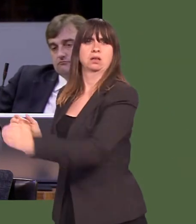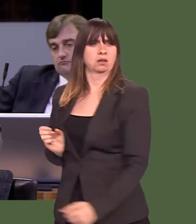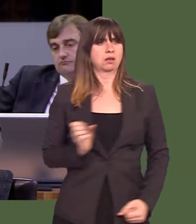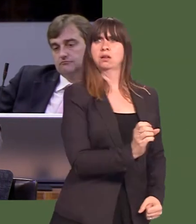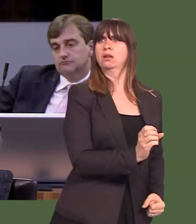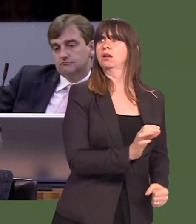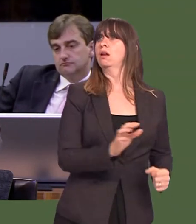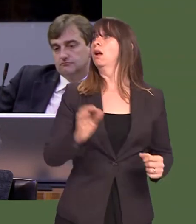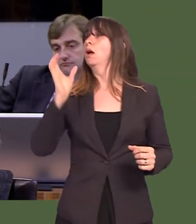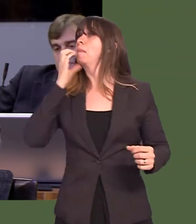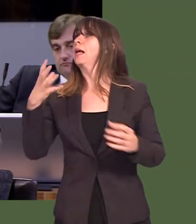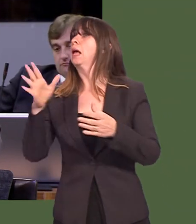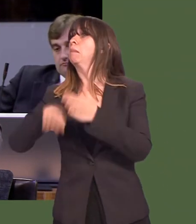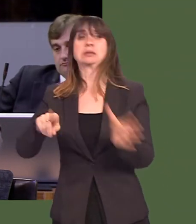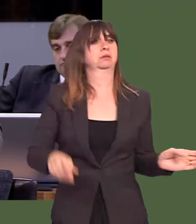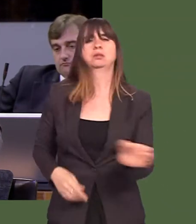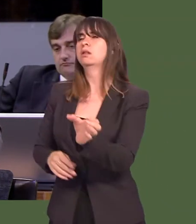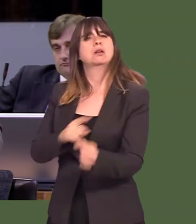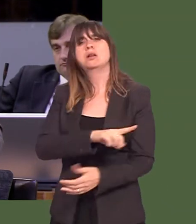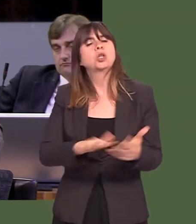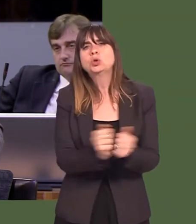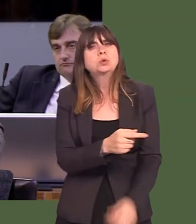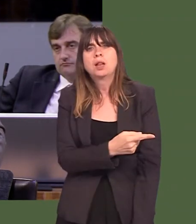secure bed capacity in the north Wales health board area?